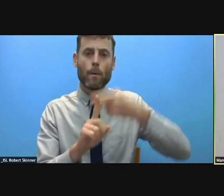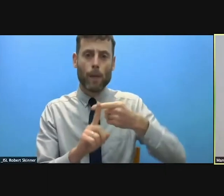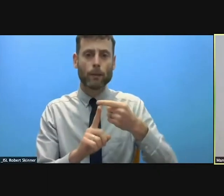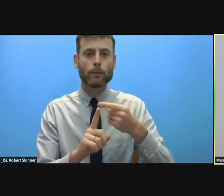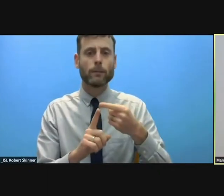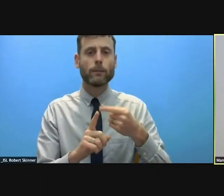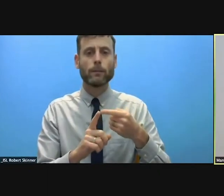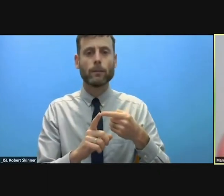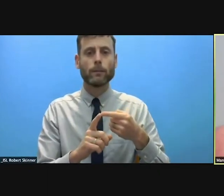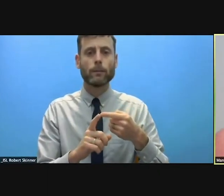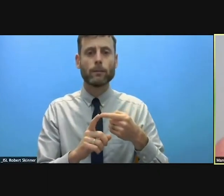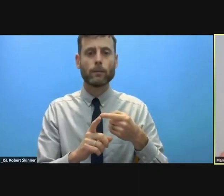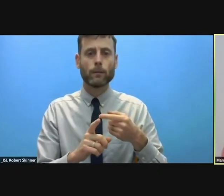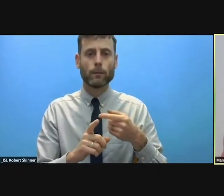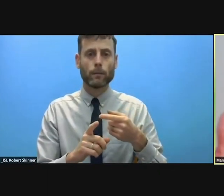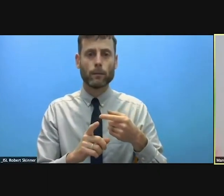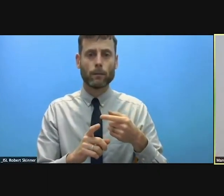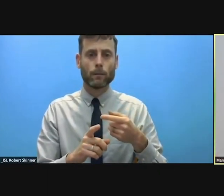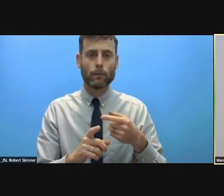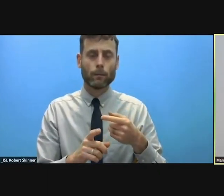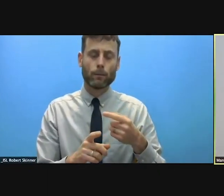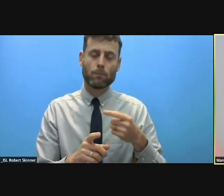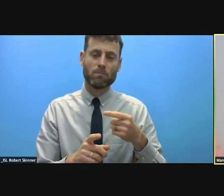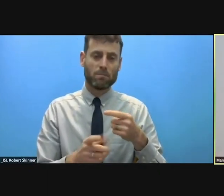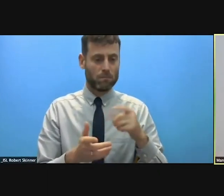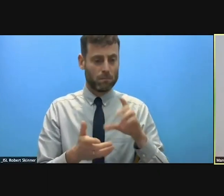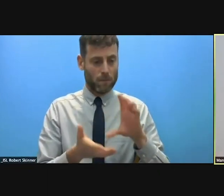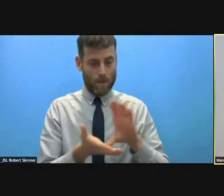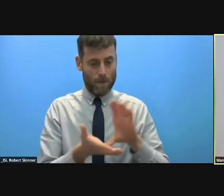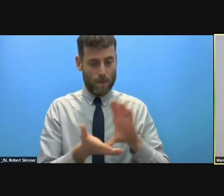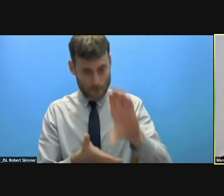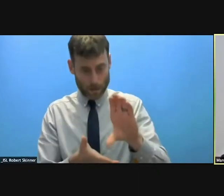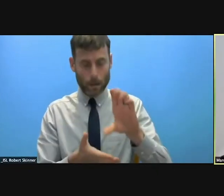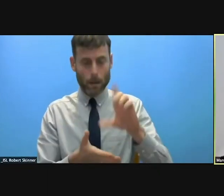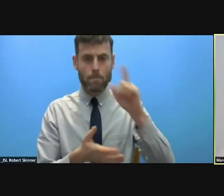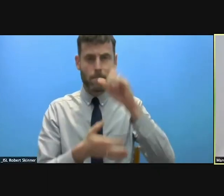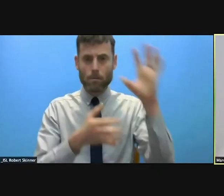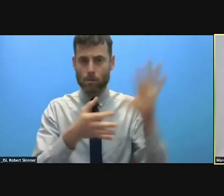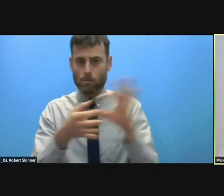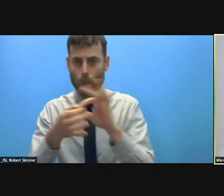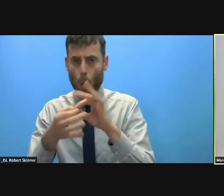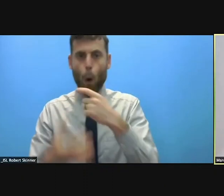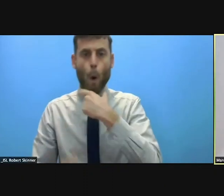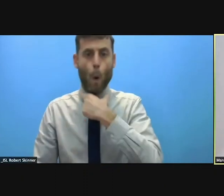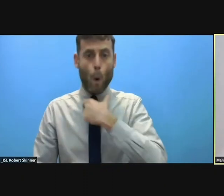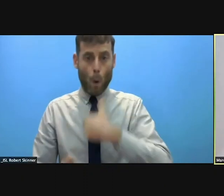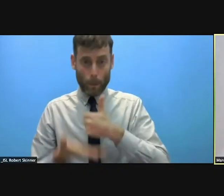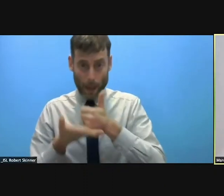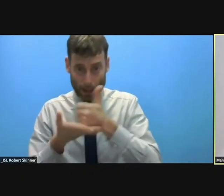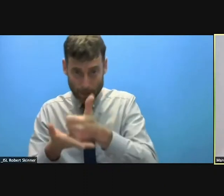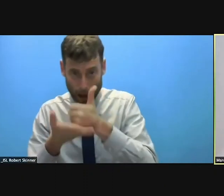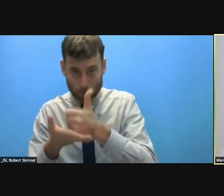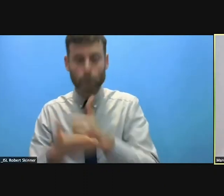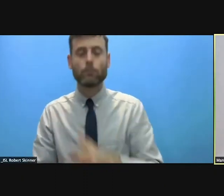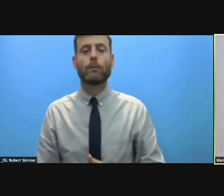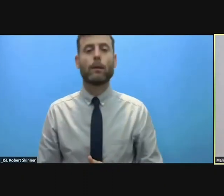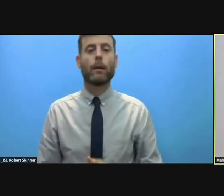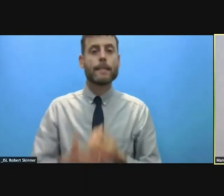of the nexus. It has to include humanitarian but also development and peace actor funding. So we